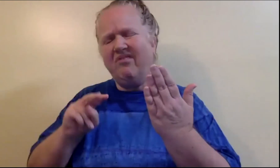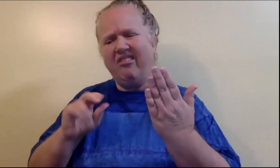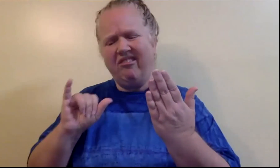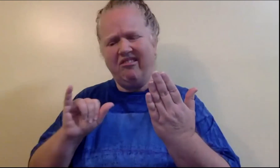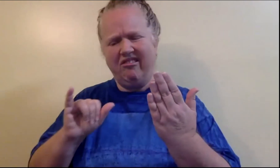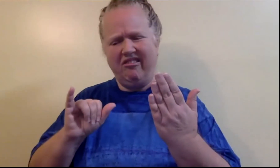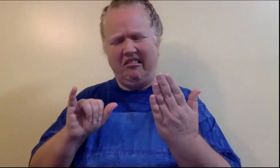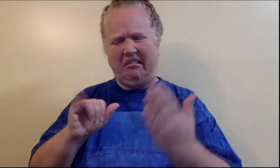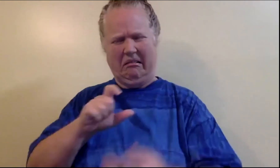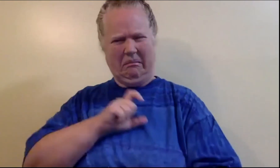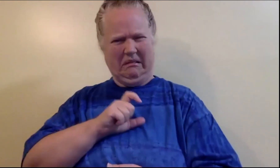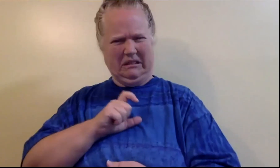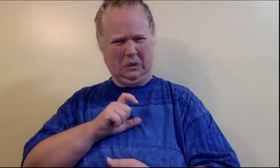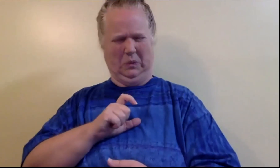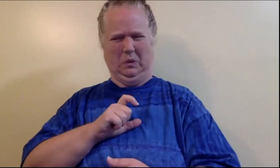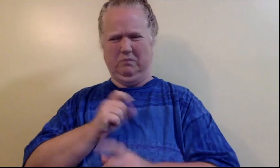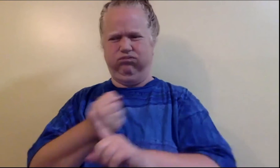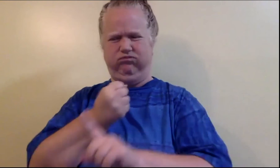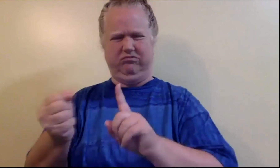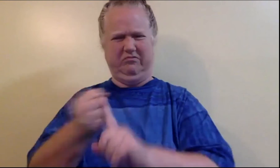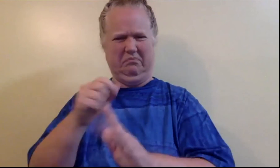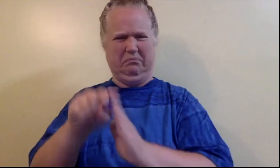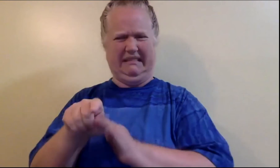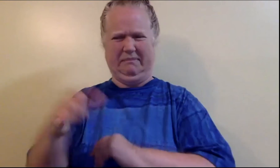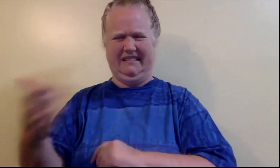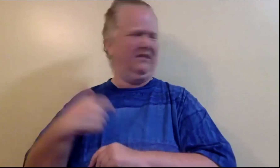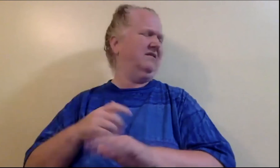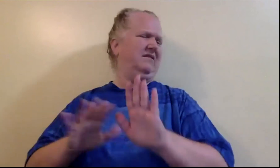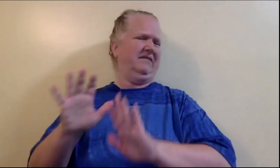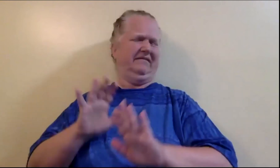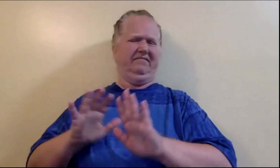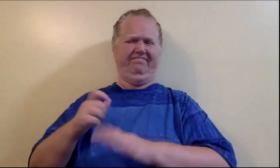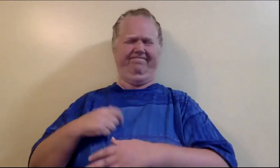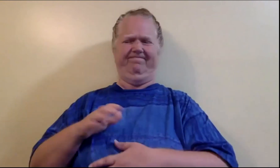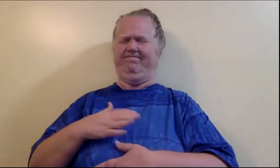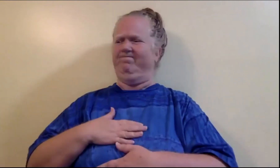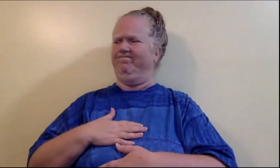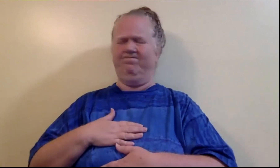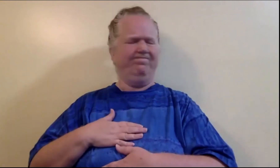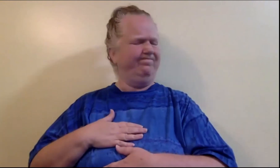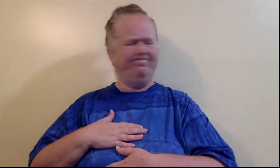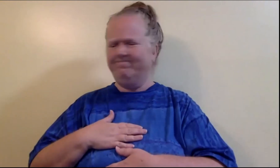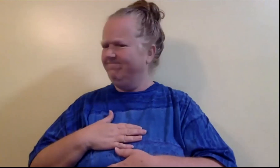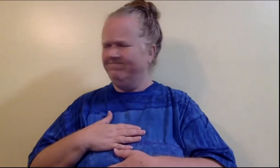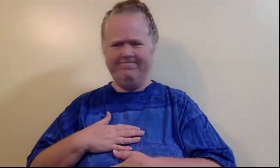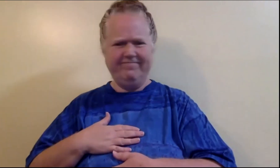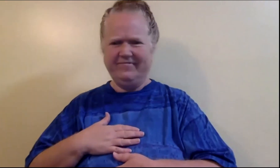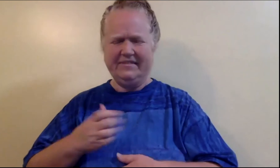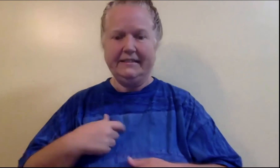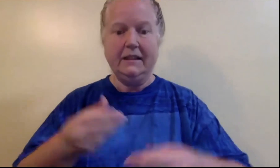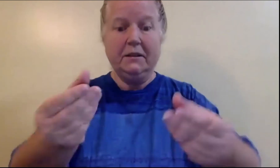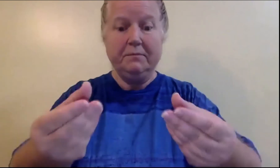Through the book, I learned about police brutality. That was very hard to read.